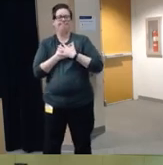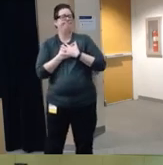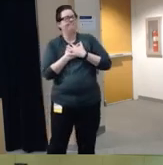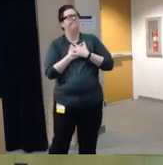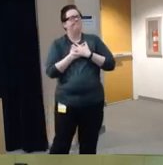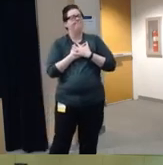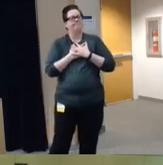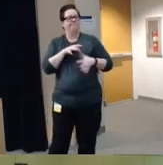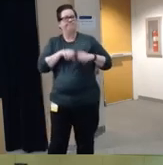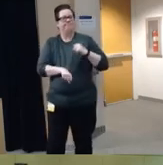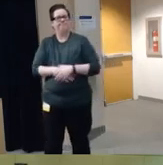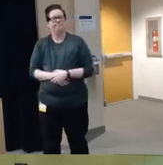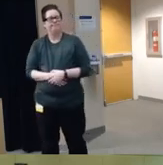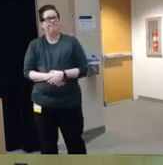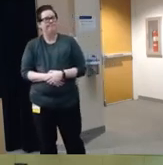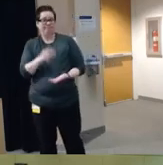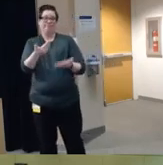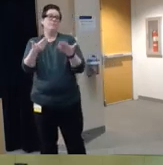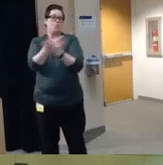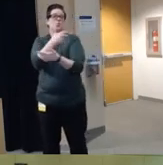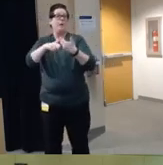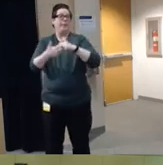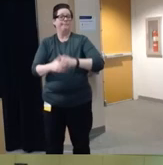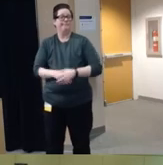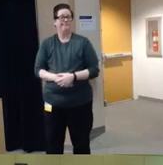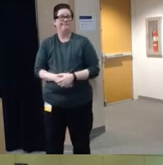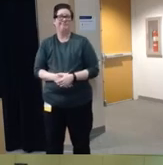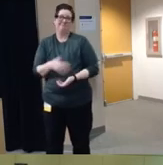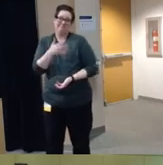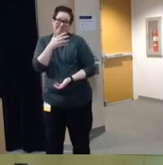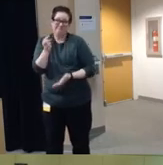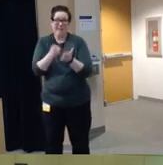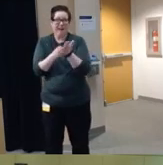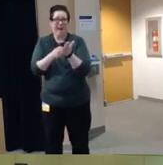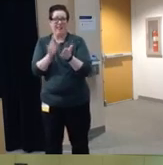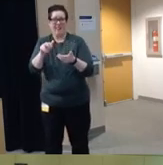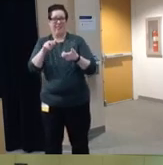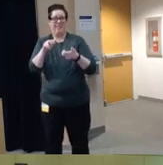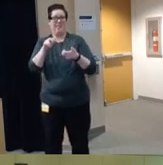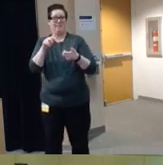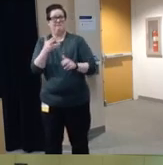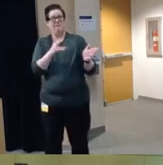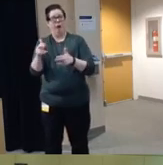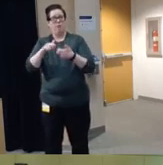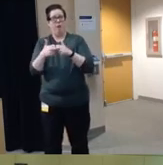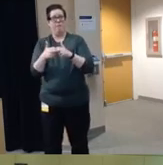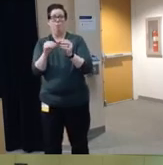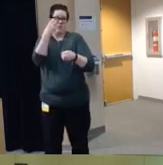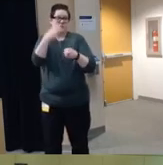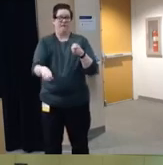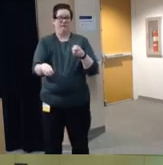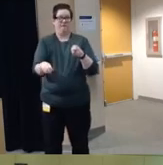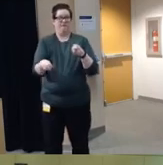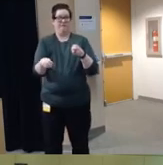is a new a new issue and and one that is arguably U more difficult to um to deal with as far as